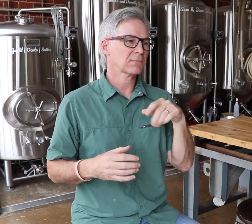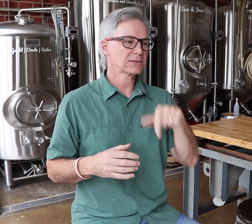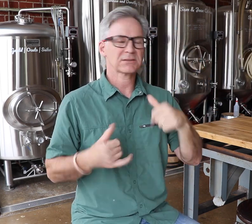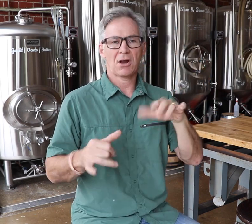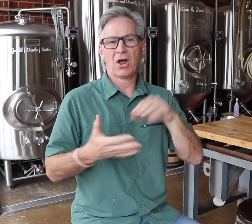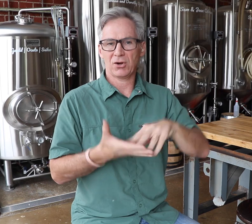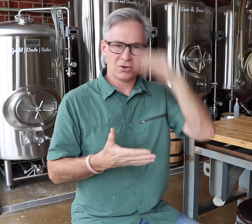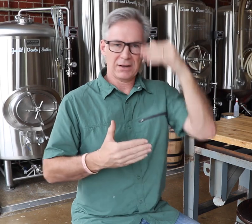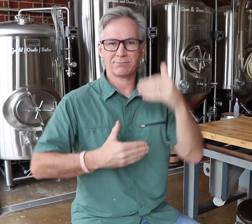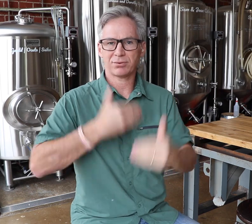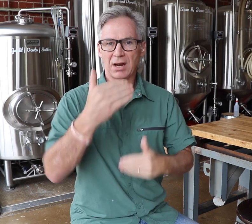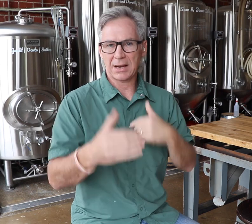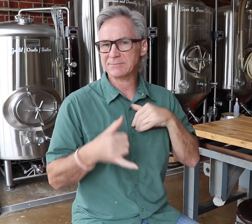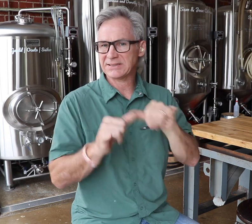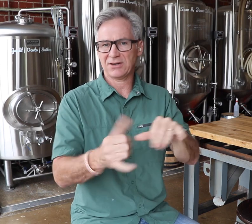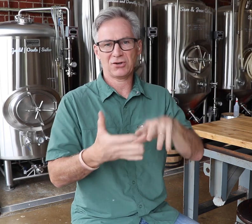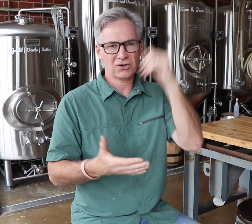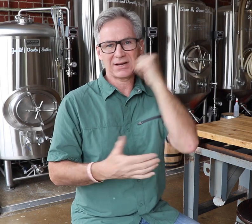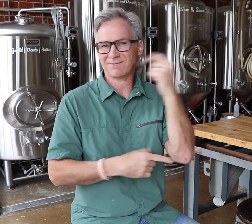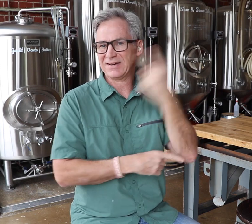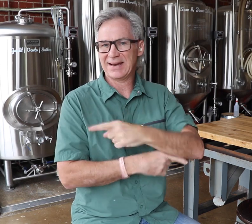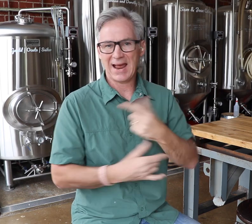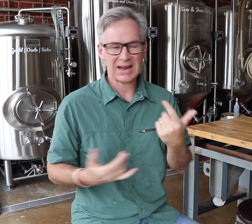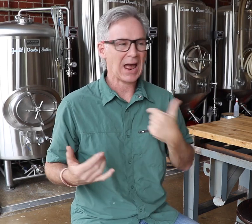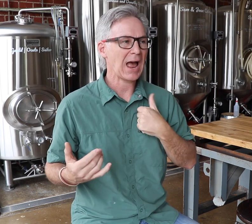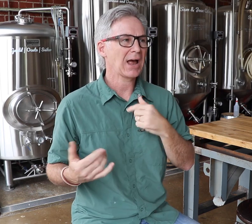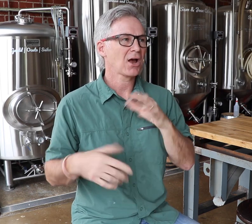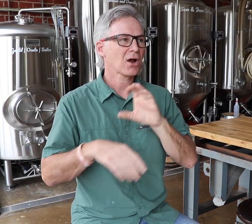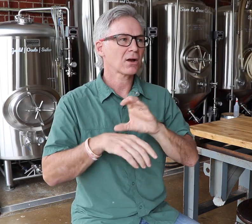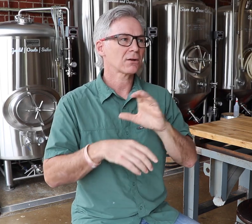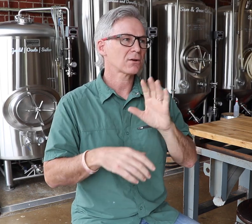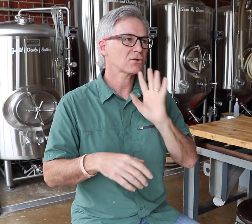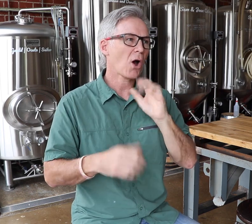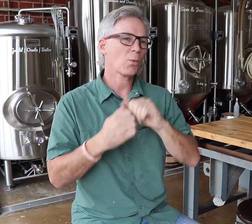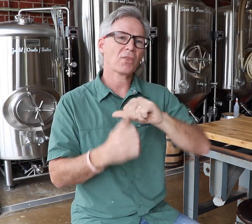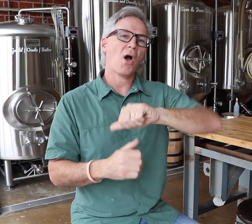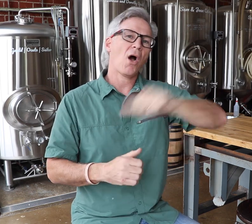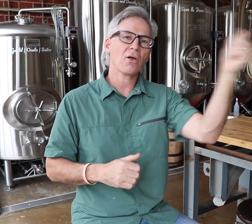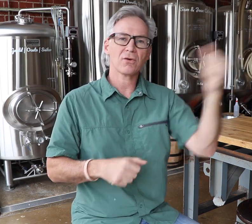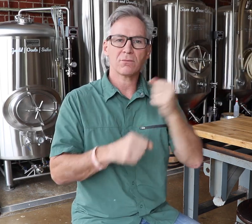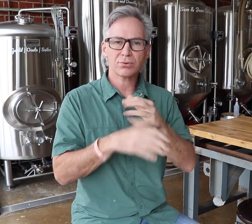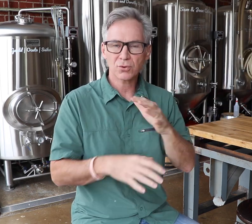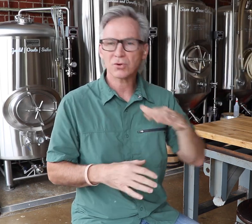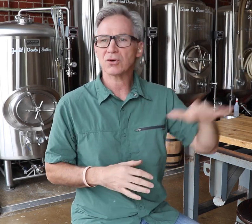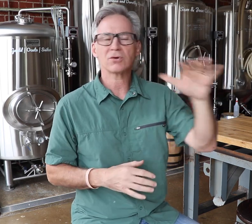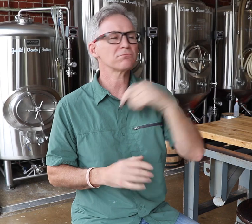It is a learning process and I’m still learning every day! Before we opened, we talked a lot with other brewers —